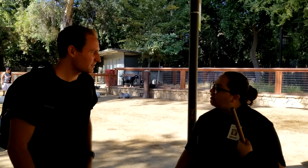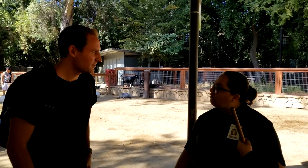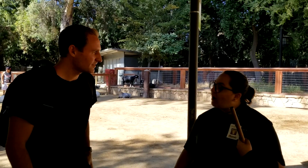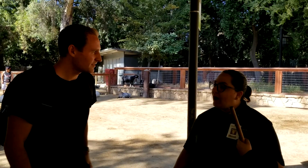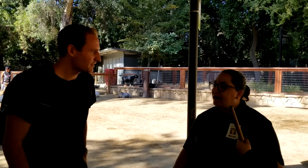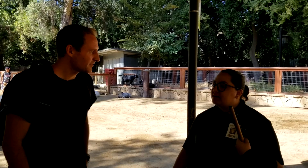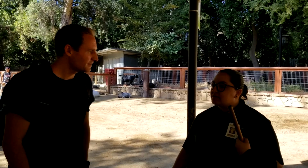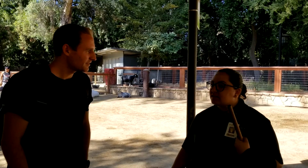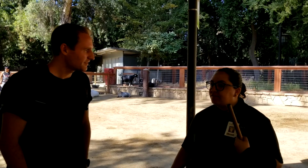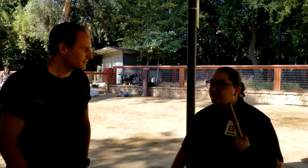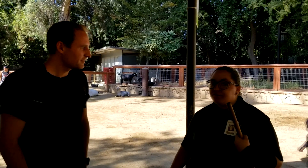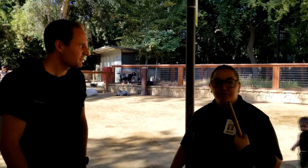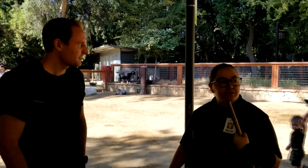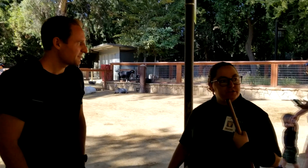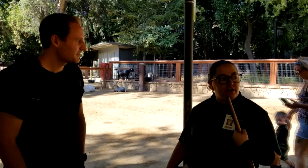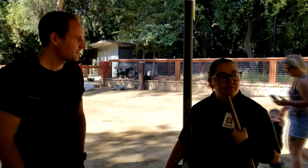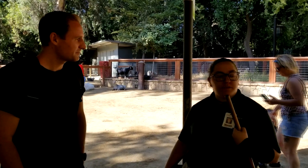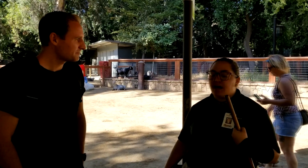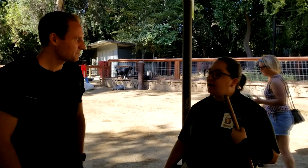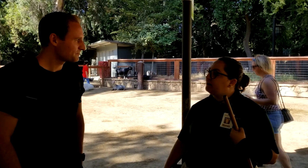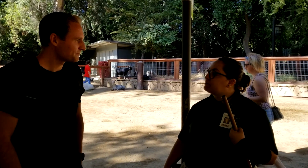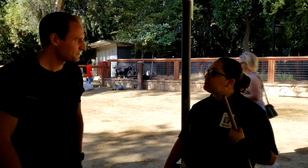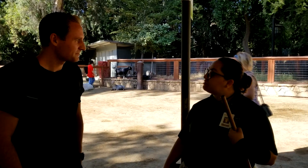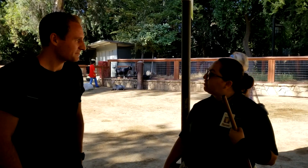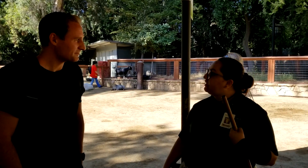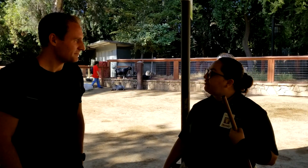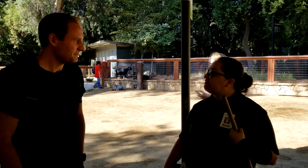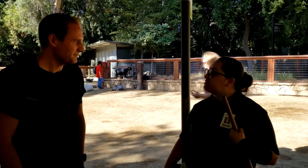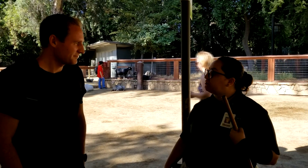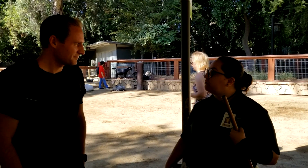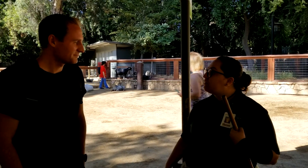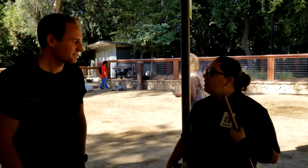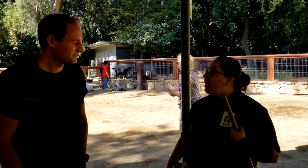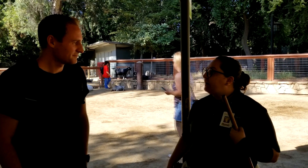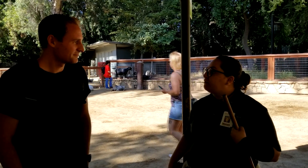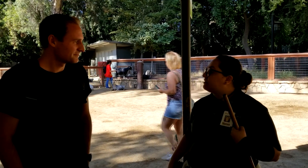So I discovered a few years ago that, um, especially working here at the zoo, I noticed